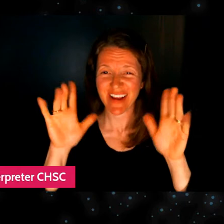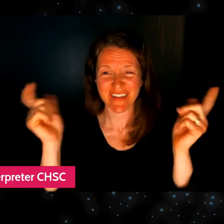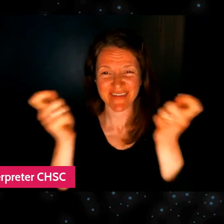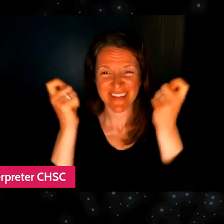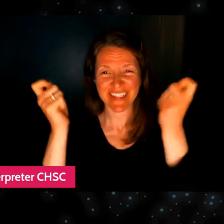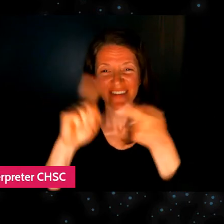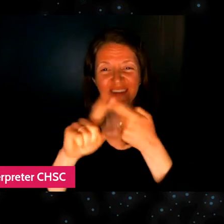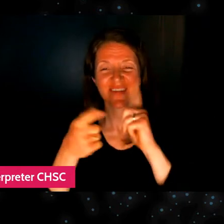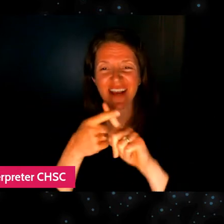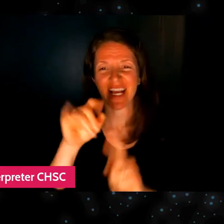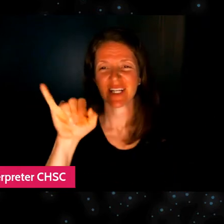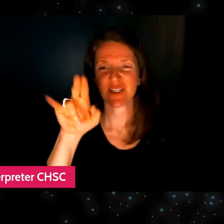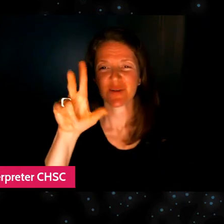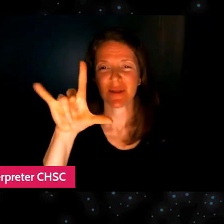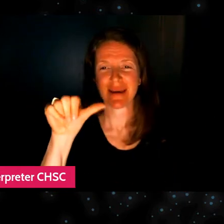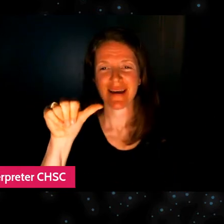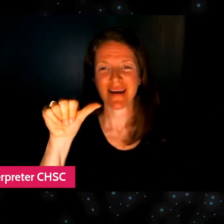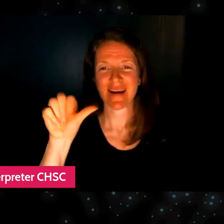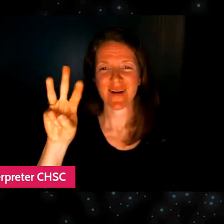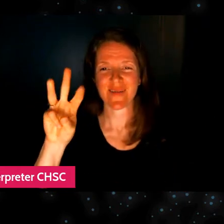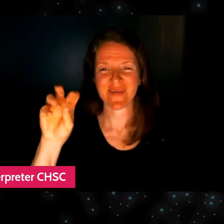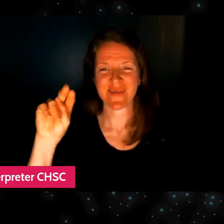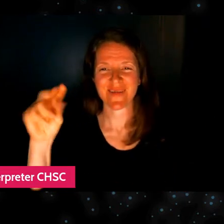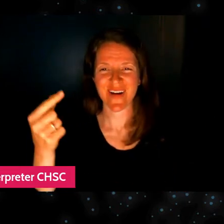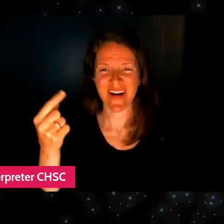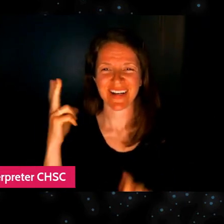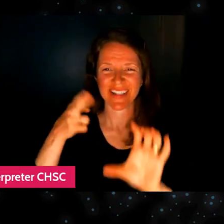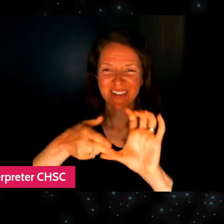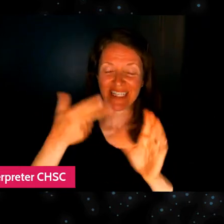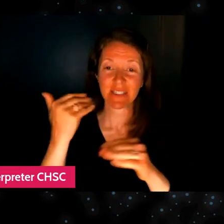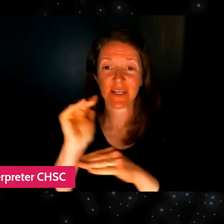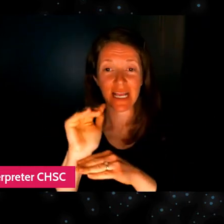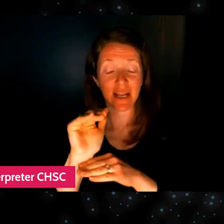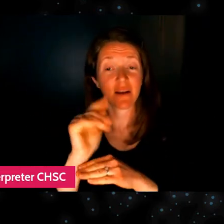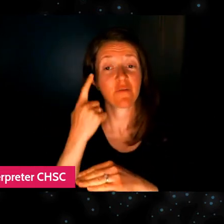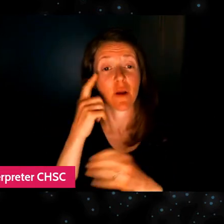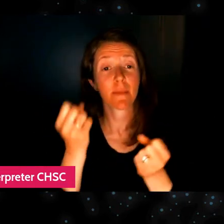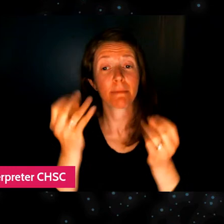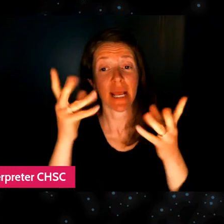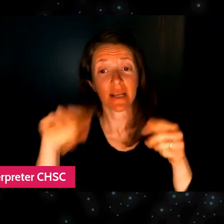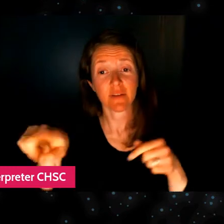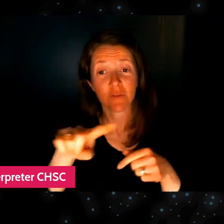Julia Wong is with us here tonight. For many of you who've been with us for years